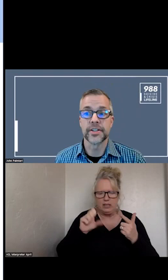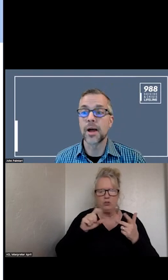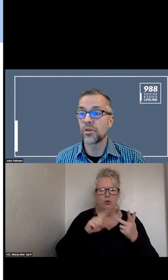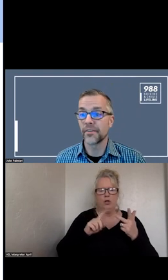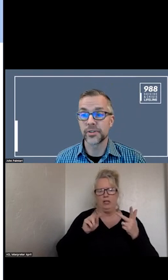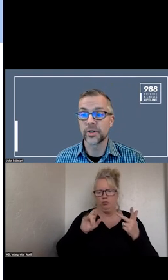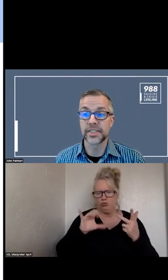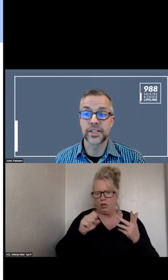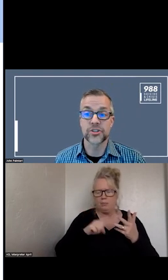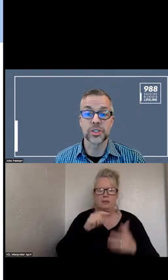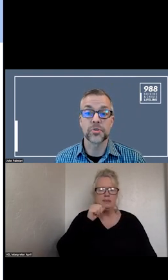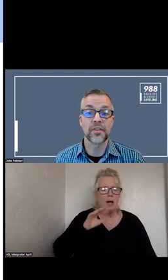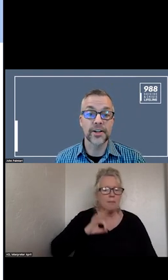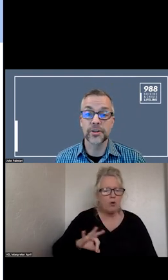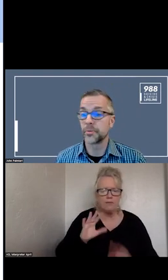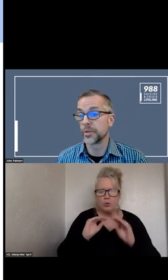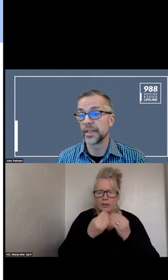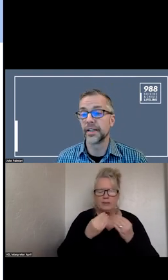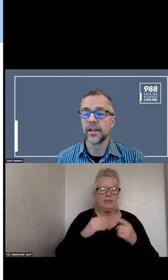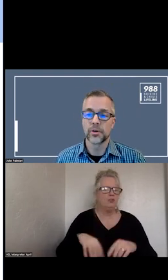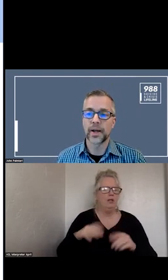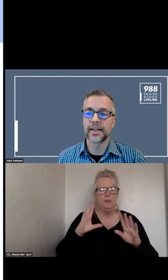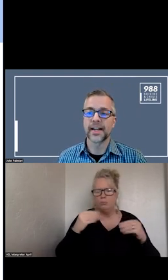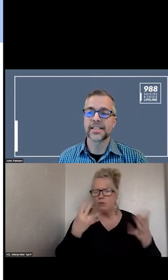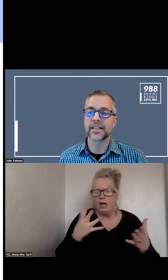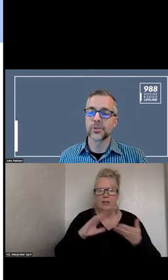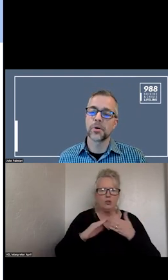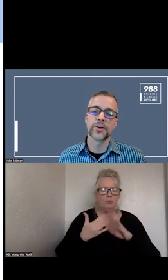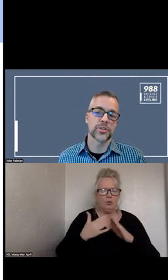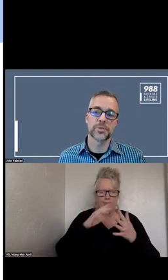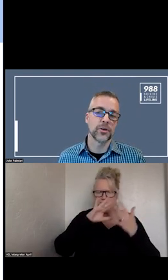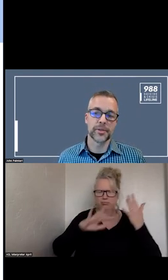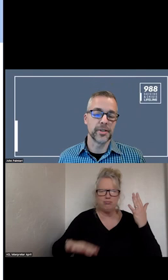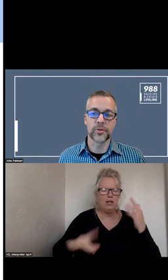NONPROFIT, RECOGNIZING THOSE RELATIONSHIPS ARE GOING TO BE